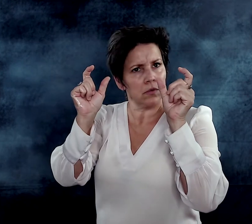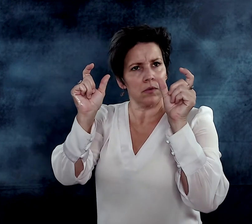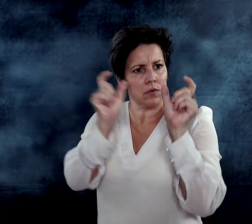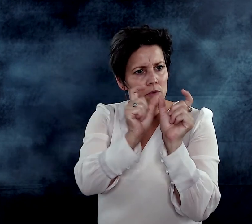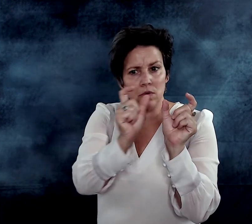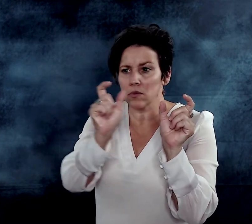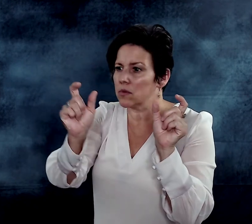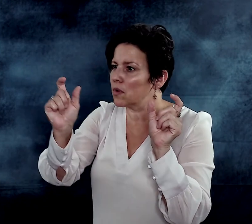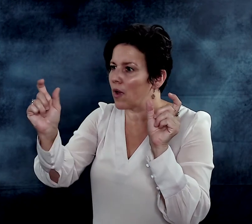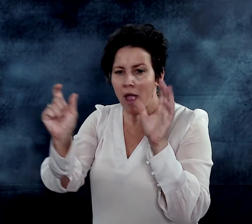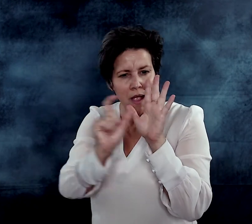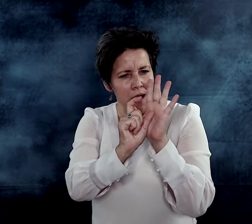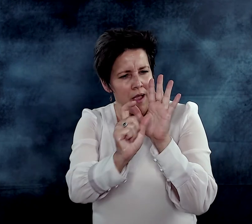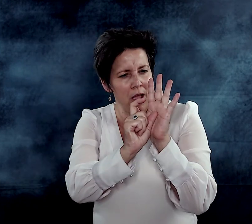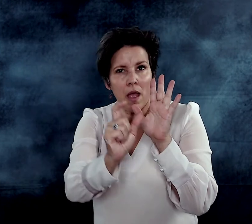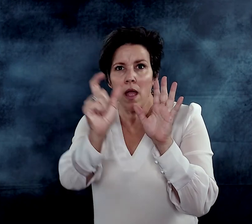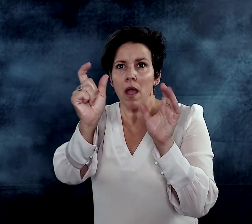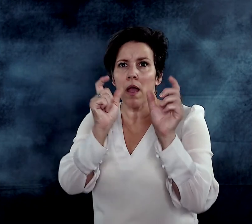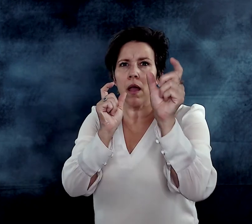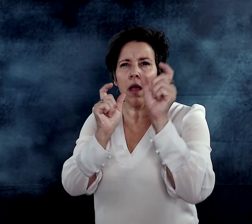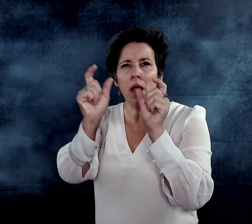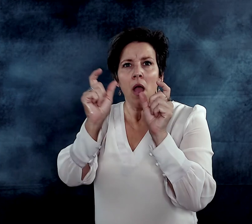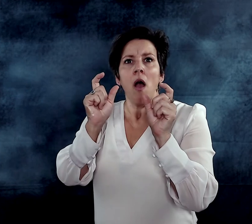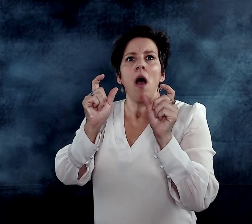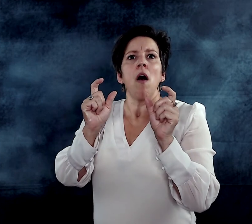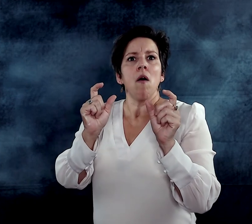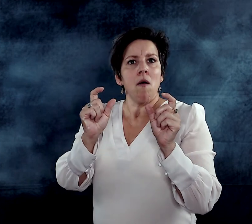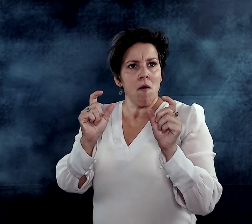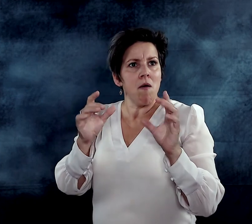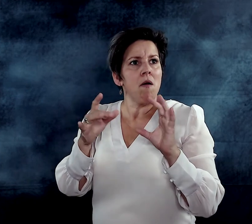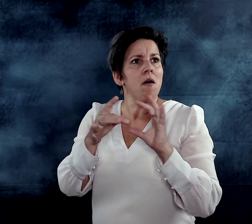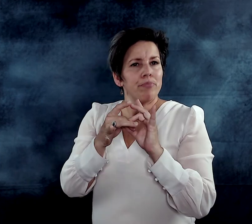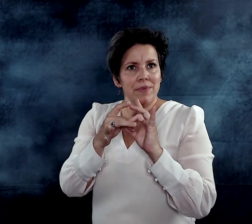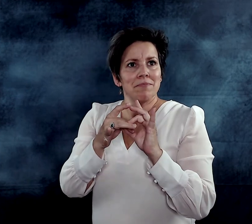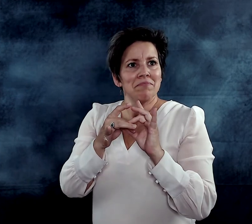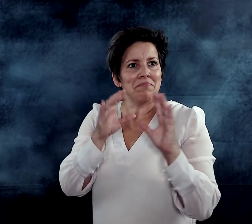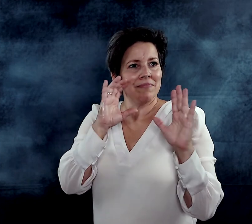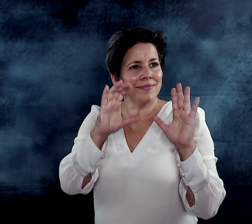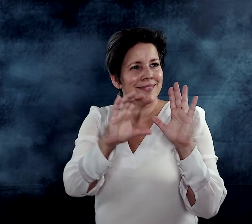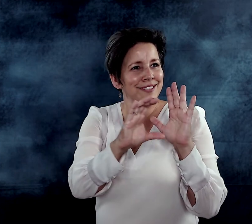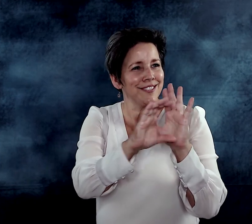the linear or the spatial use of dual language to the images,